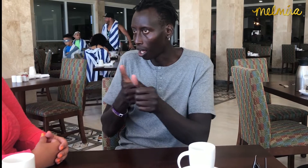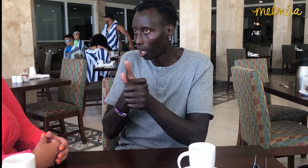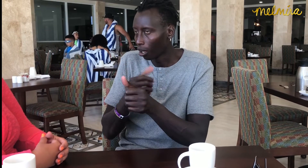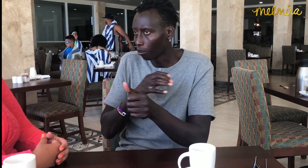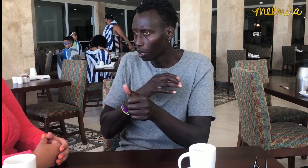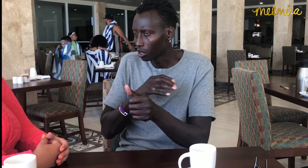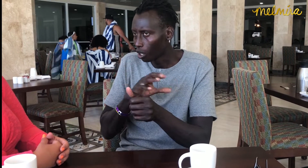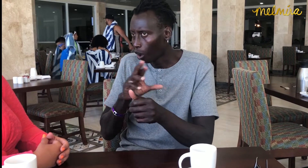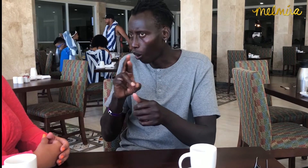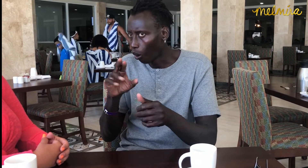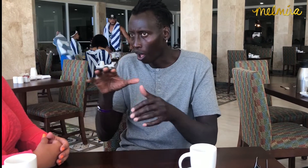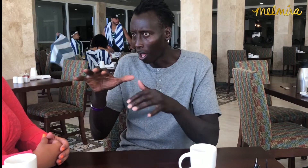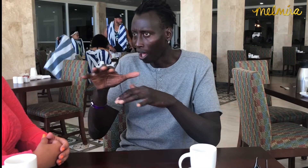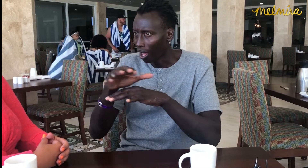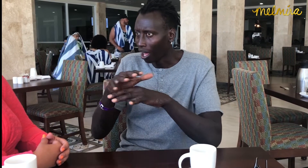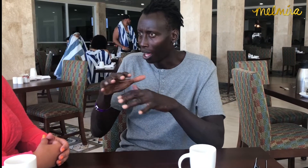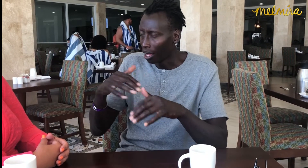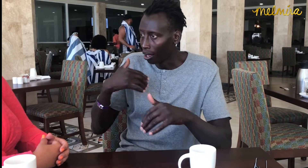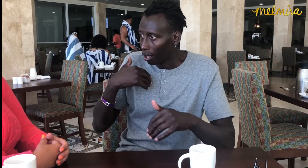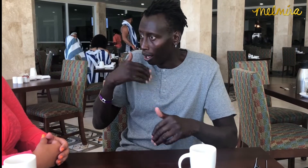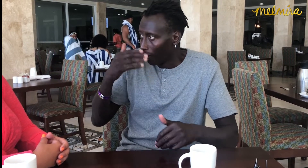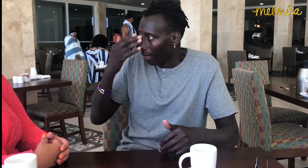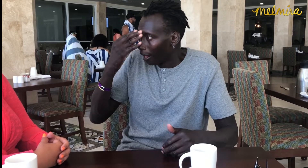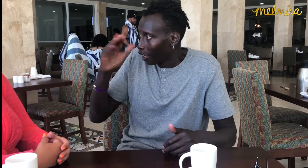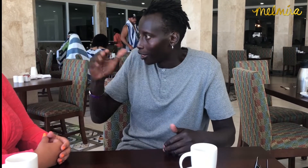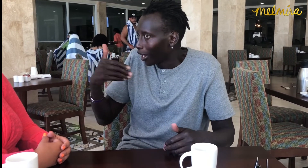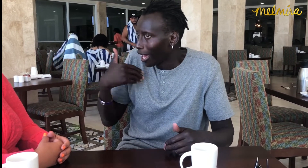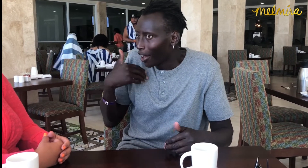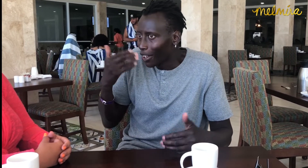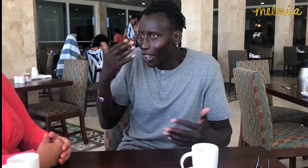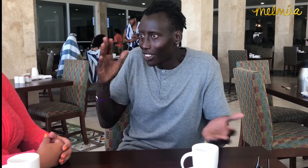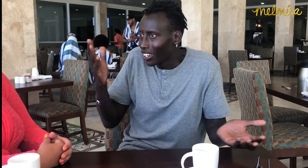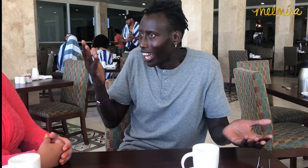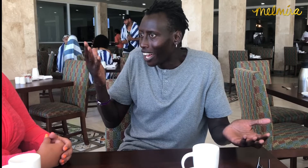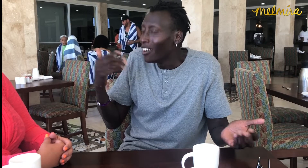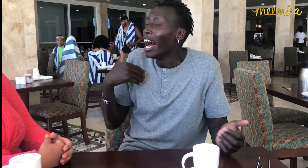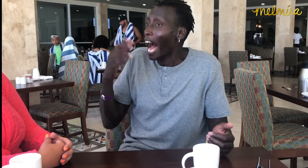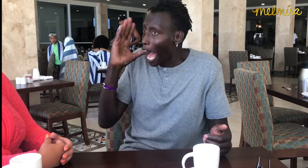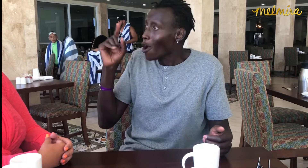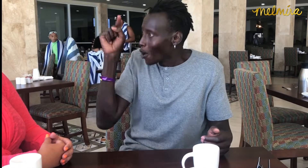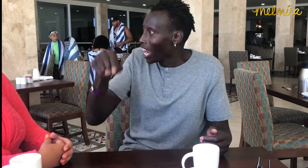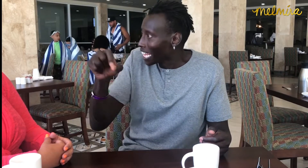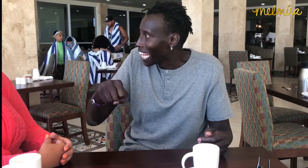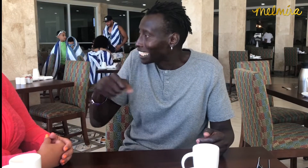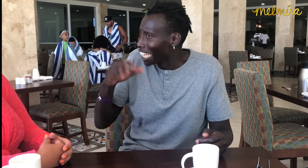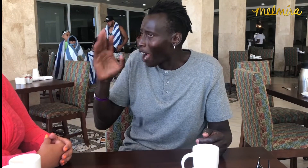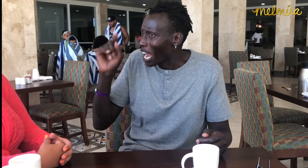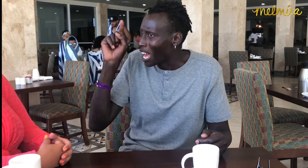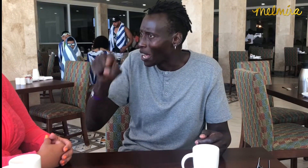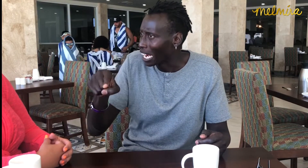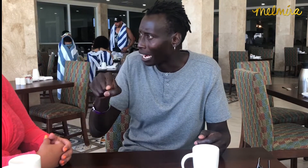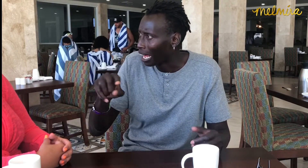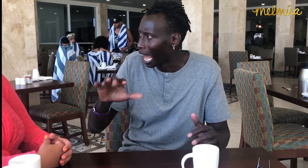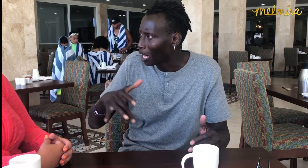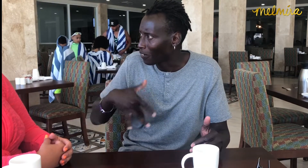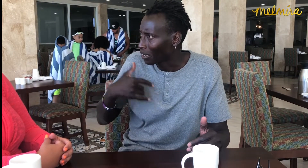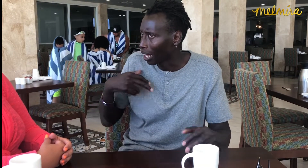in the US and what I would do if I was pulled over. I honestly don't know. I plan on visiting, but I'm not sure how I'll feel